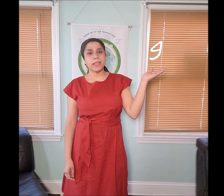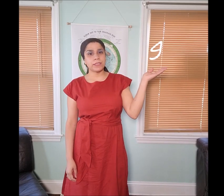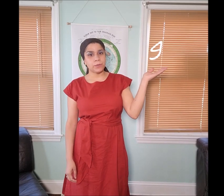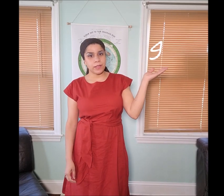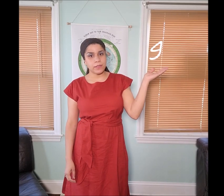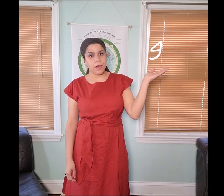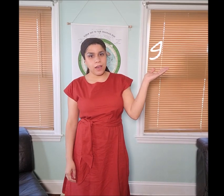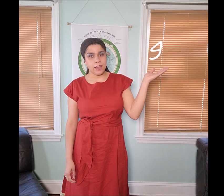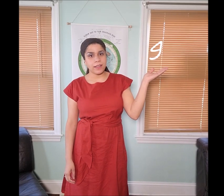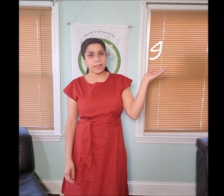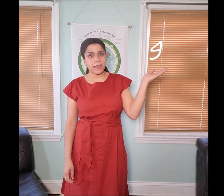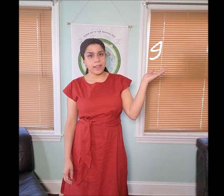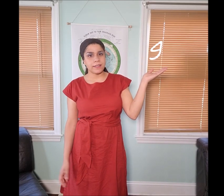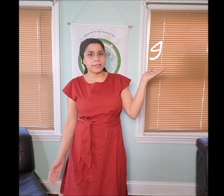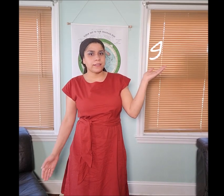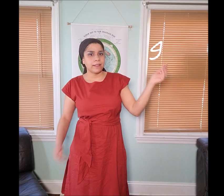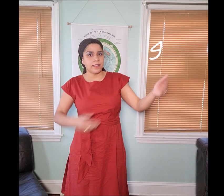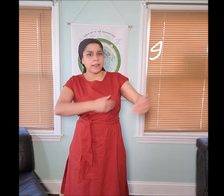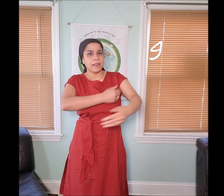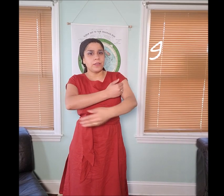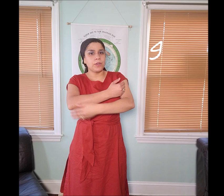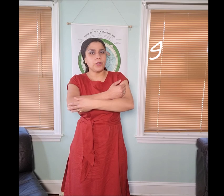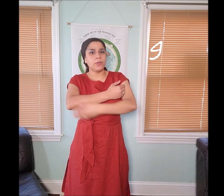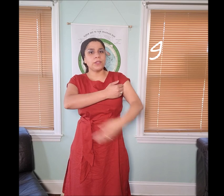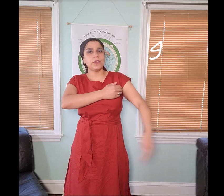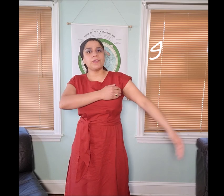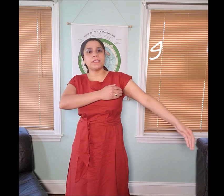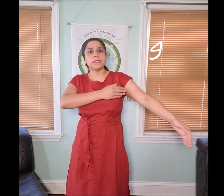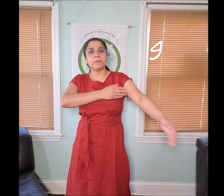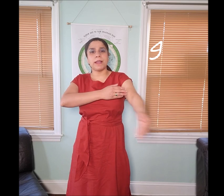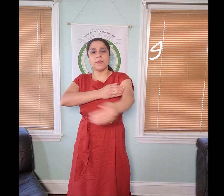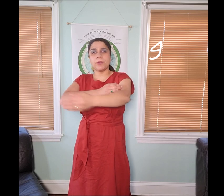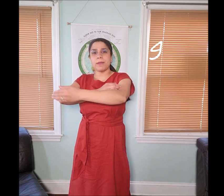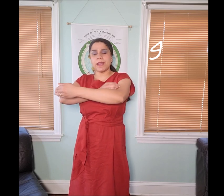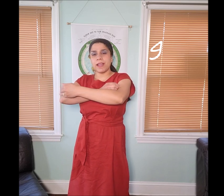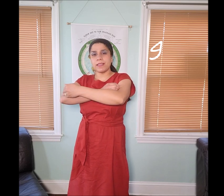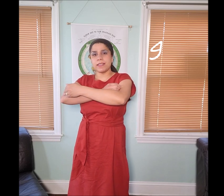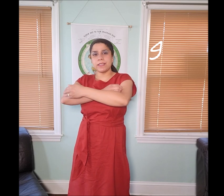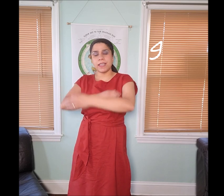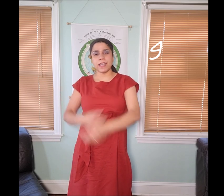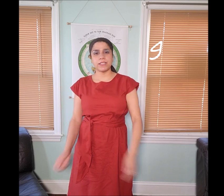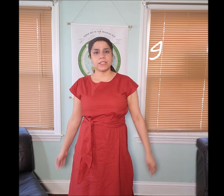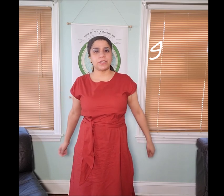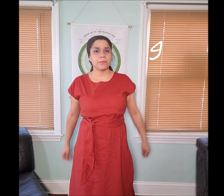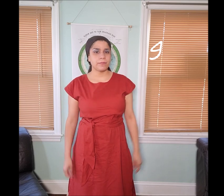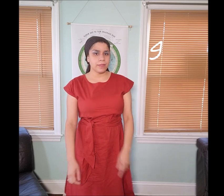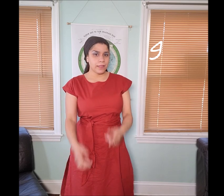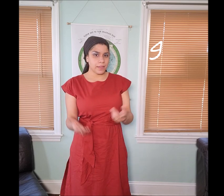symbol communicates in, with, on, against. You can only know this by knowing Manakahthey 𐤌𐤍𐤇𐤕𐤉 is a hand gesture.